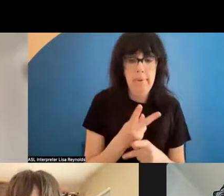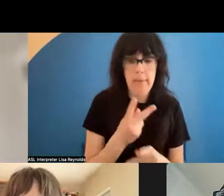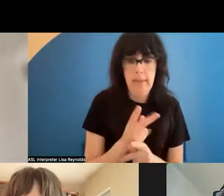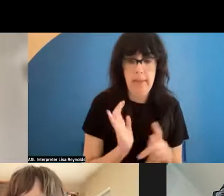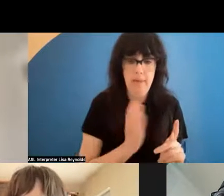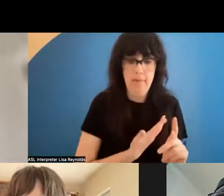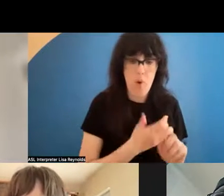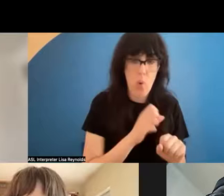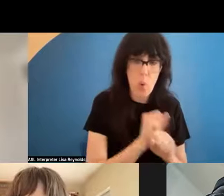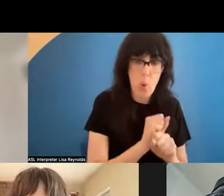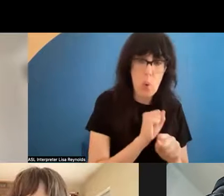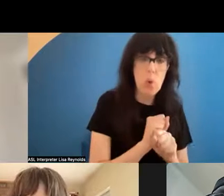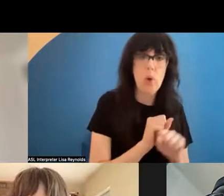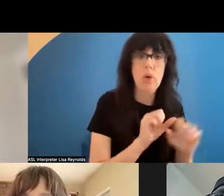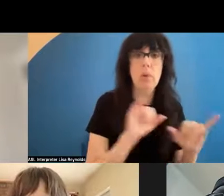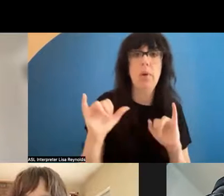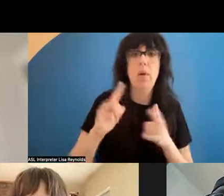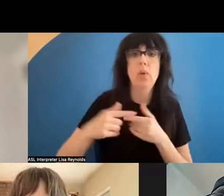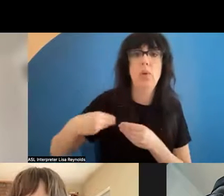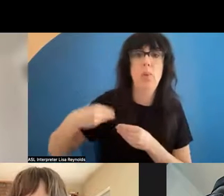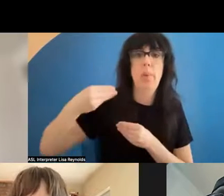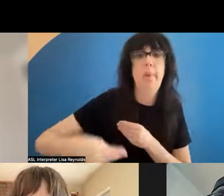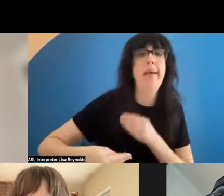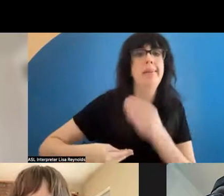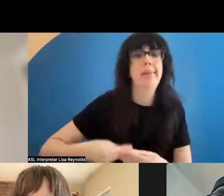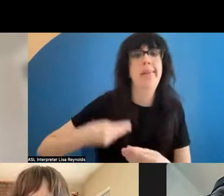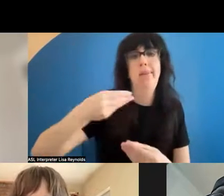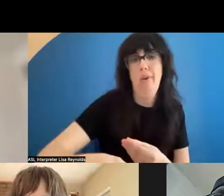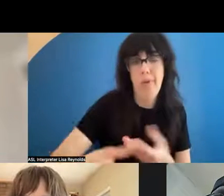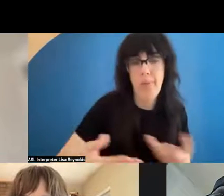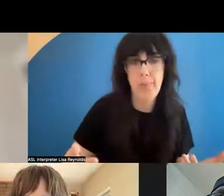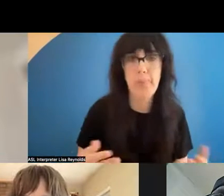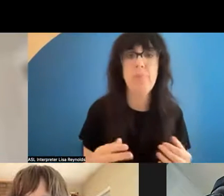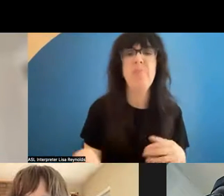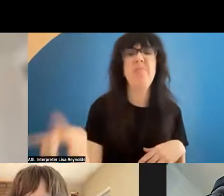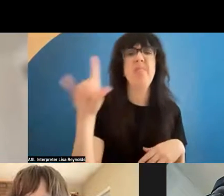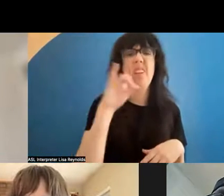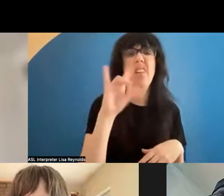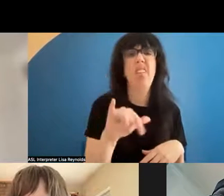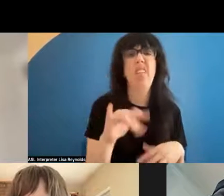for our own work but to pass it on? And I think that's a responsibility of an artist, not only to make